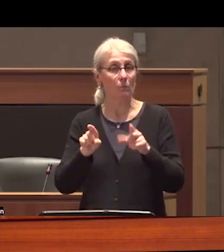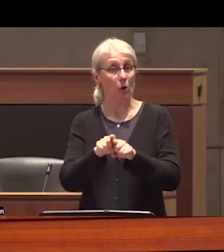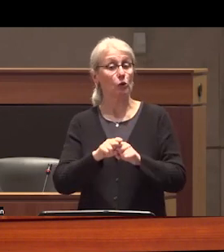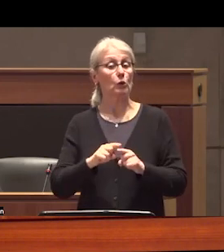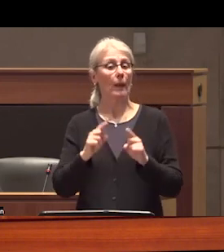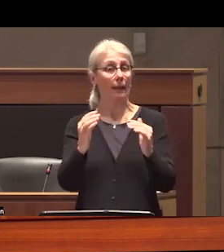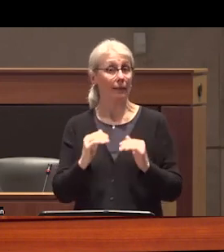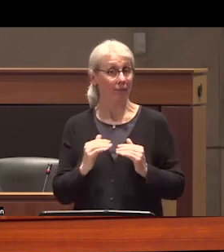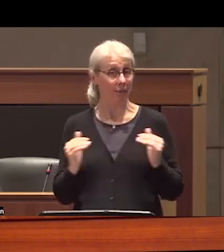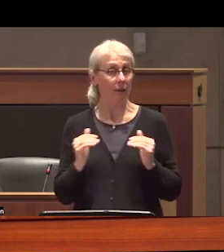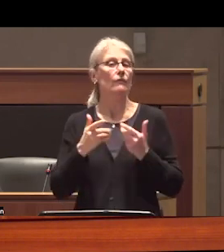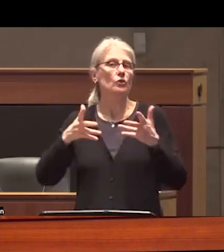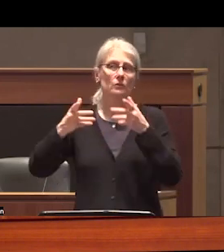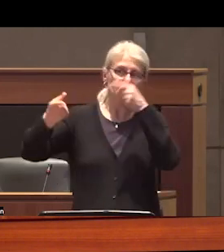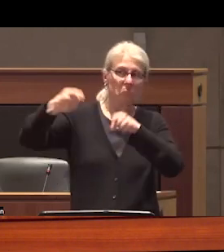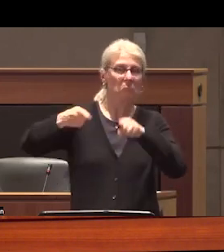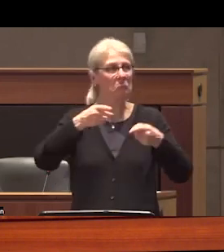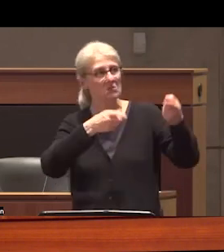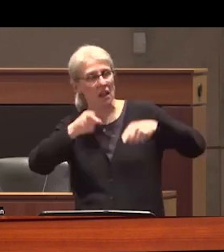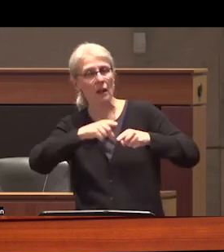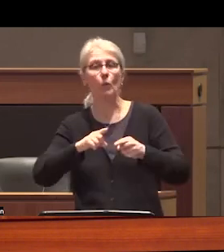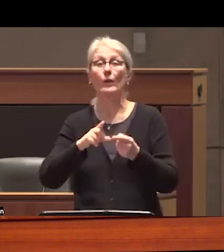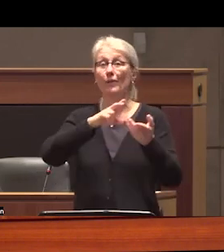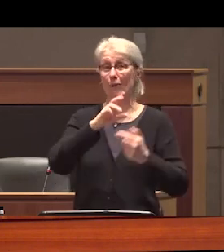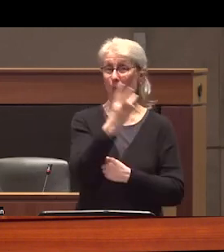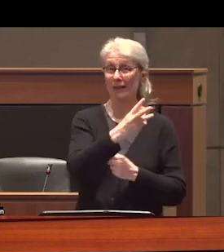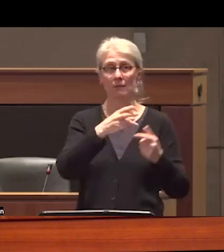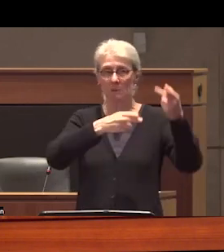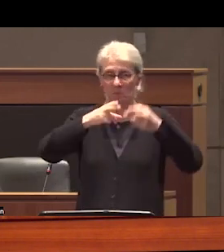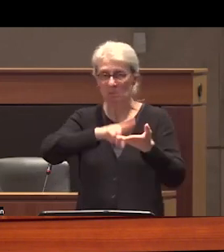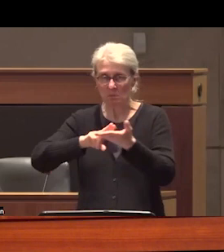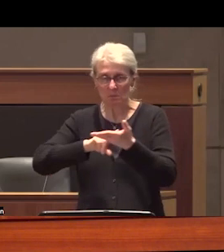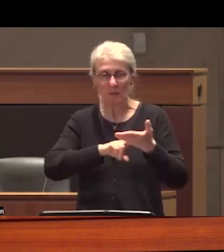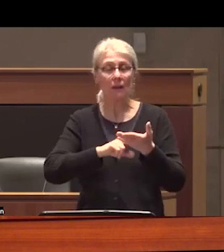bilateral and Multinational trade agreements with the West that wither domestic State control over